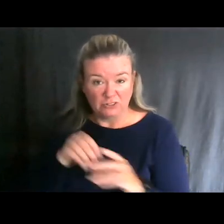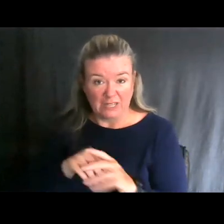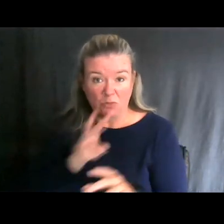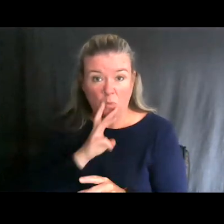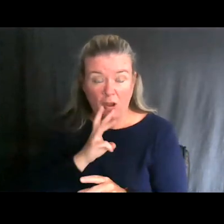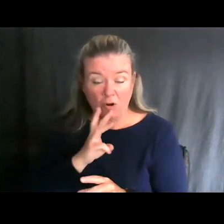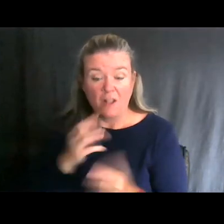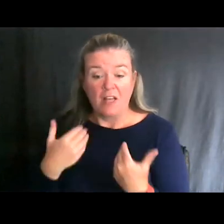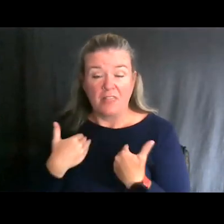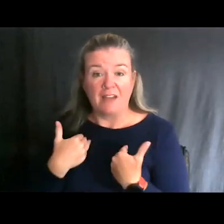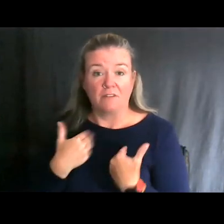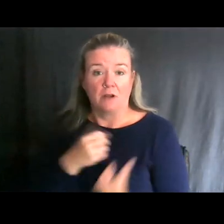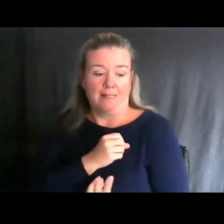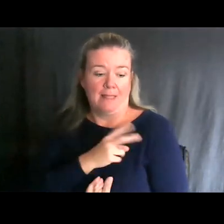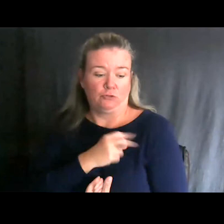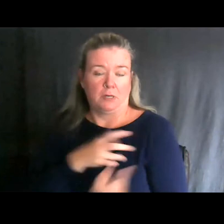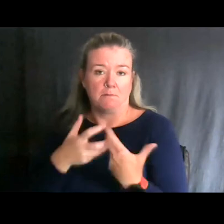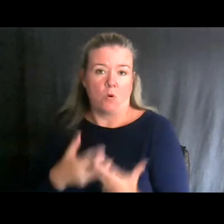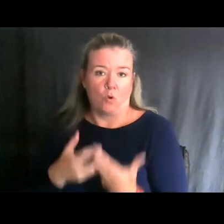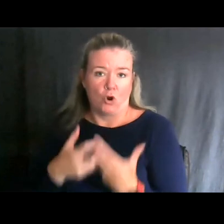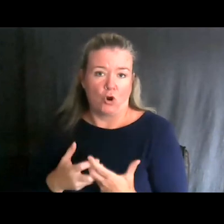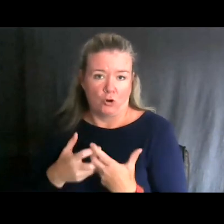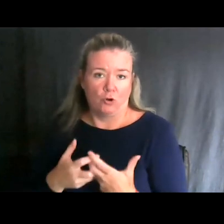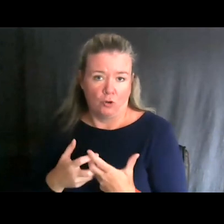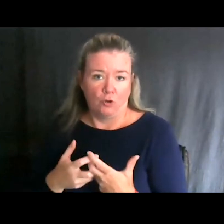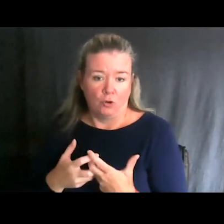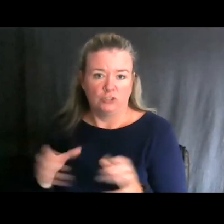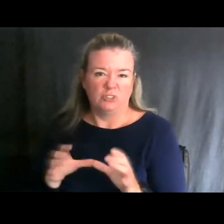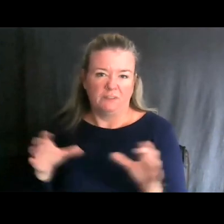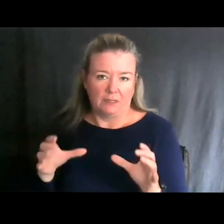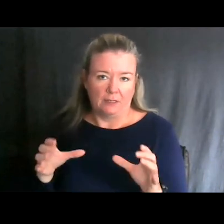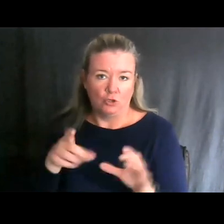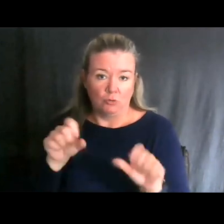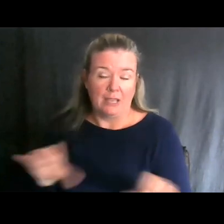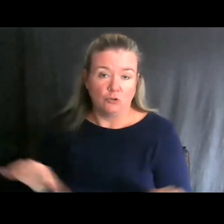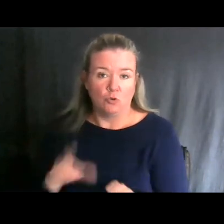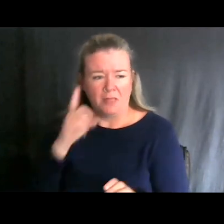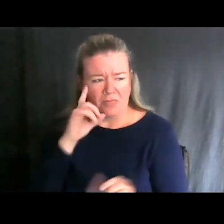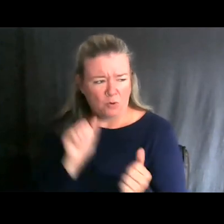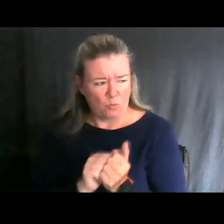There is an electric motor certificate that you can do, I think with a kayak.